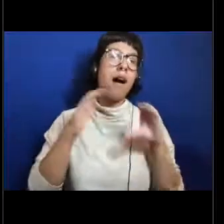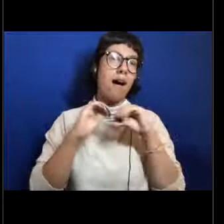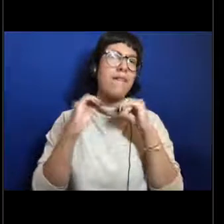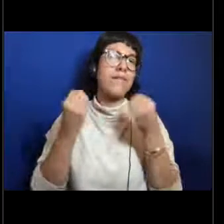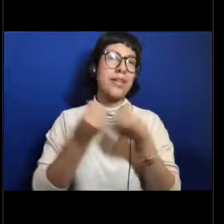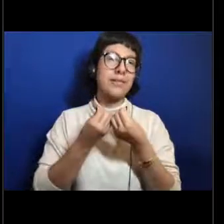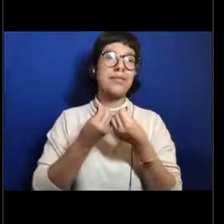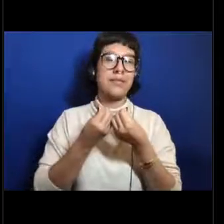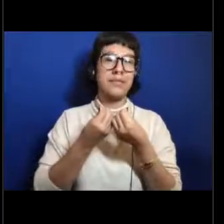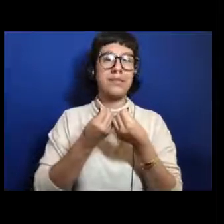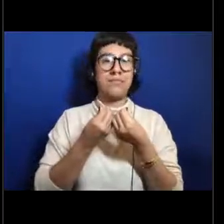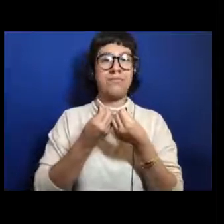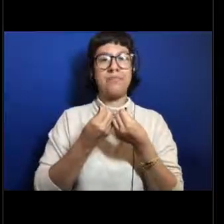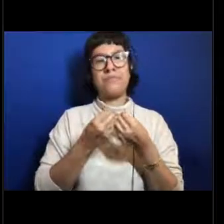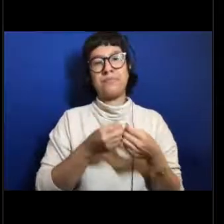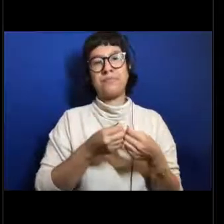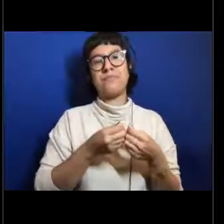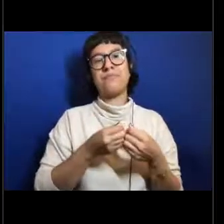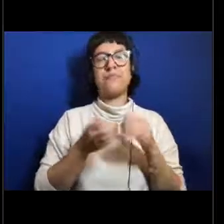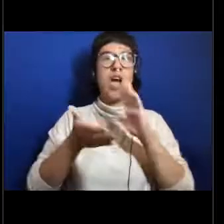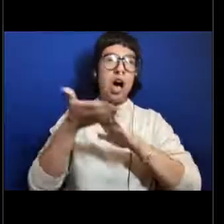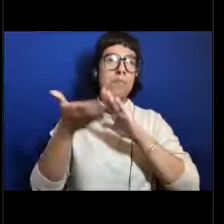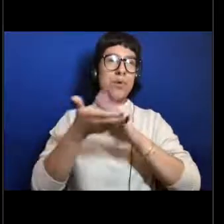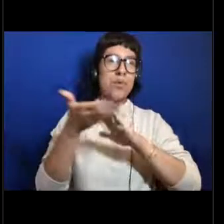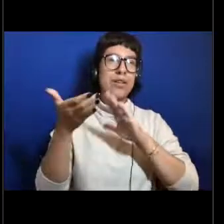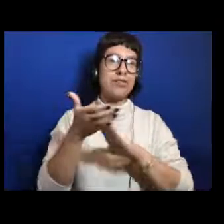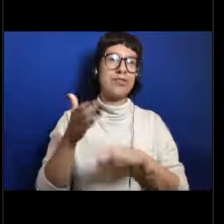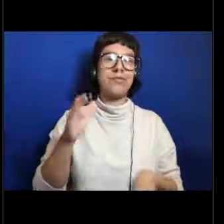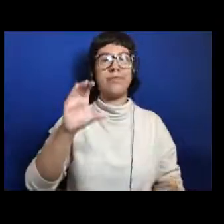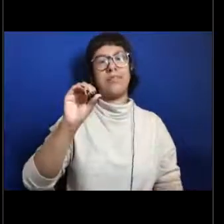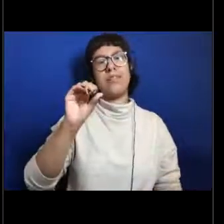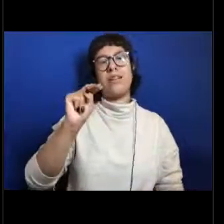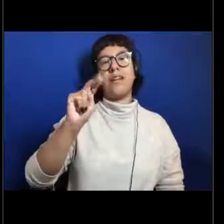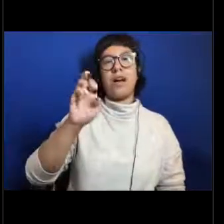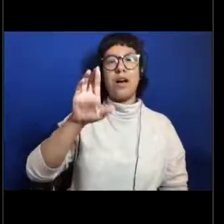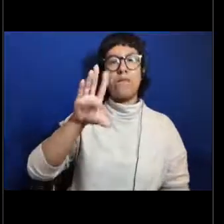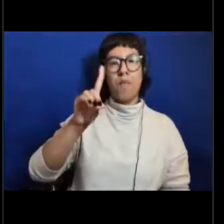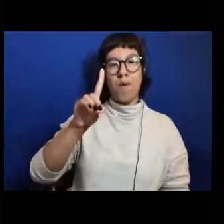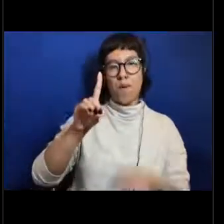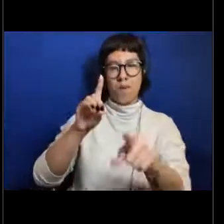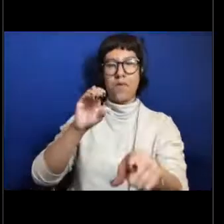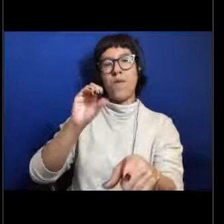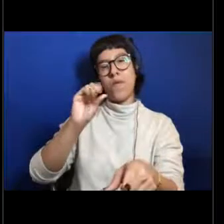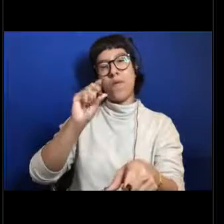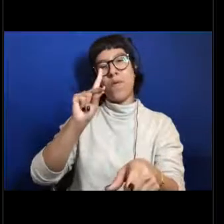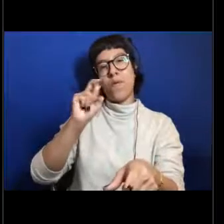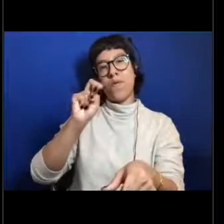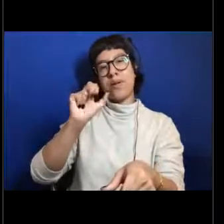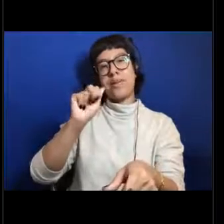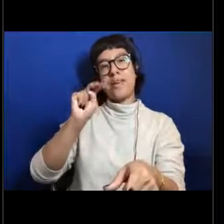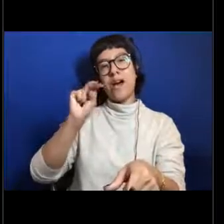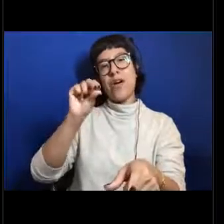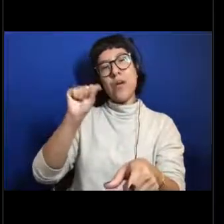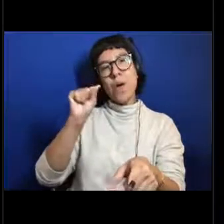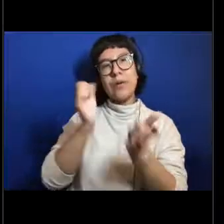or my office's operations onboard NOAA ship Okeanos Explorer There are a lot of NOAA vessels that are out there